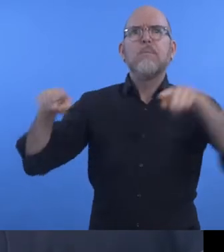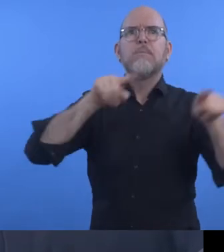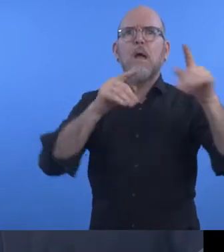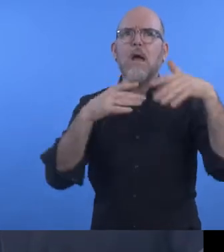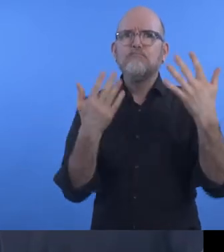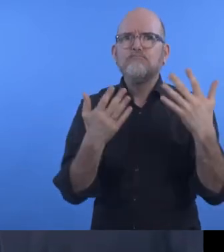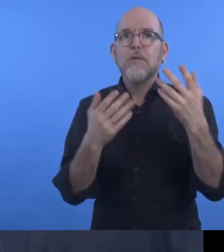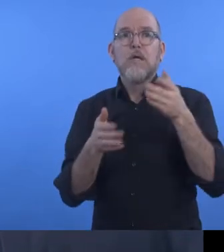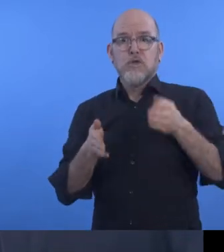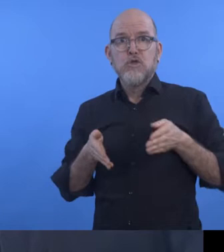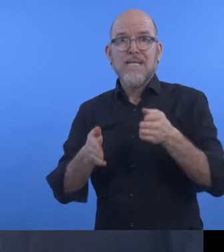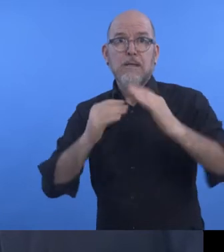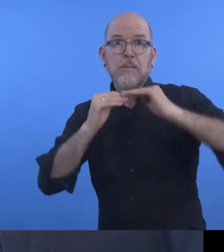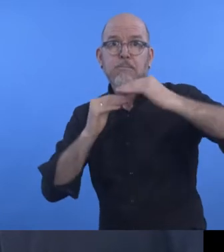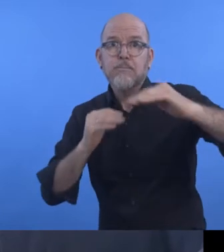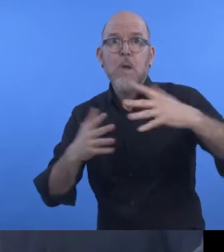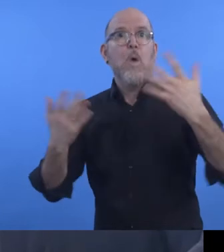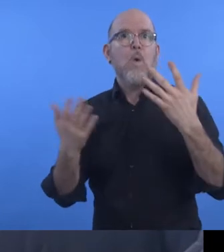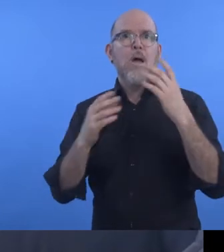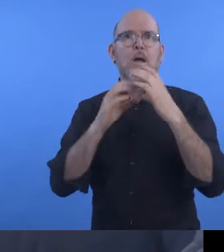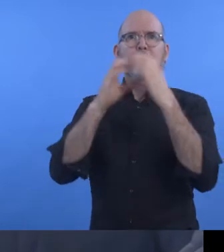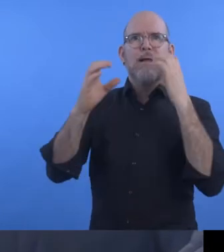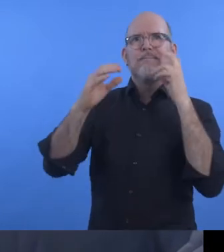streets, as well as real-time information about public transport.